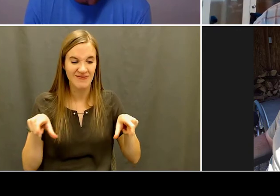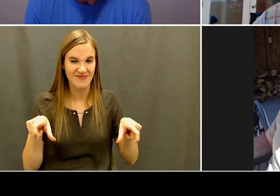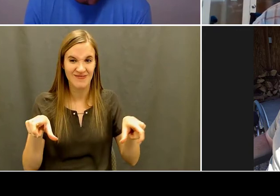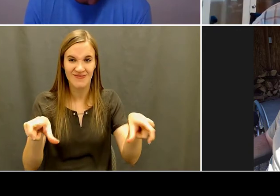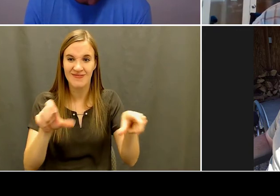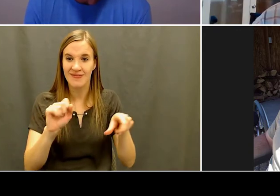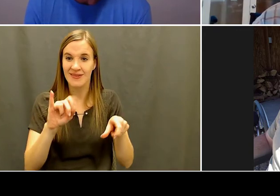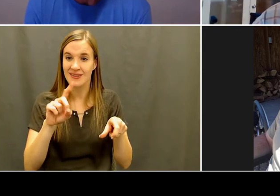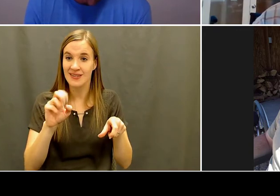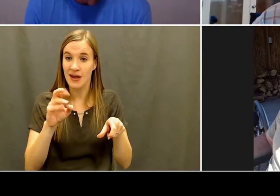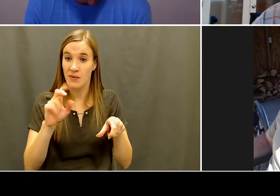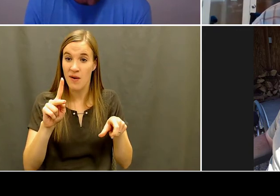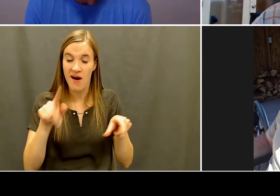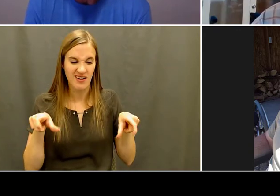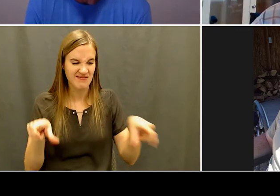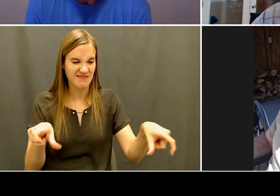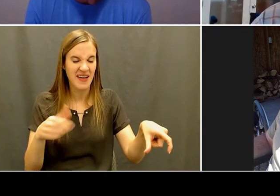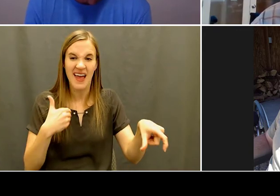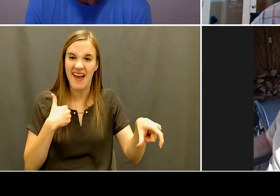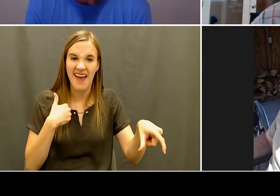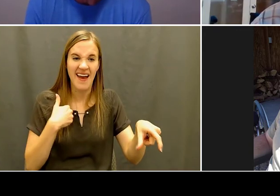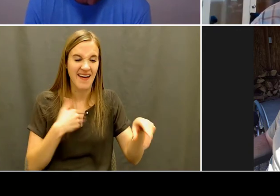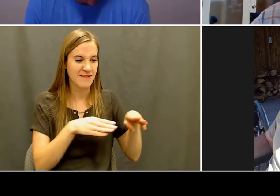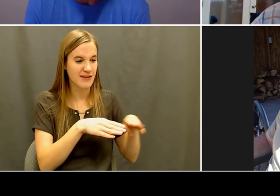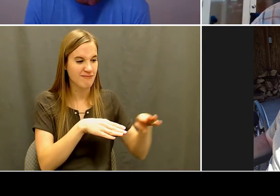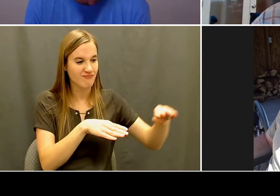experiences, you know, for the last I think we're up to, I